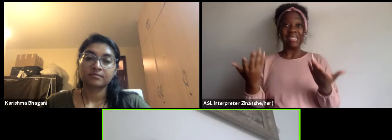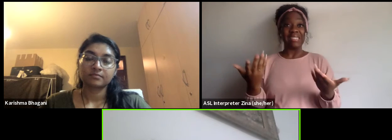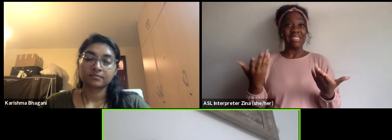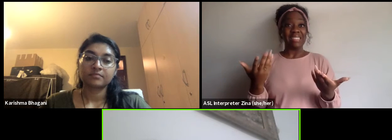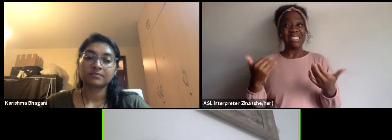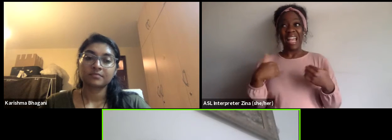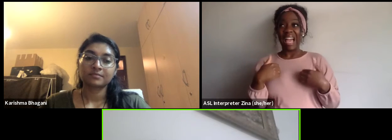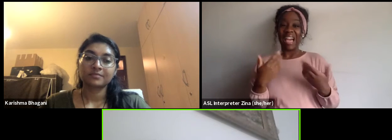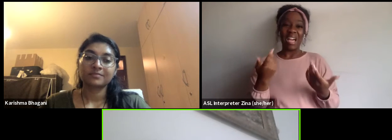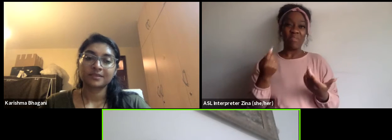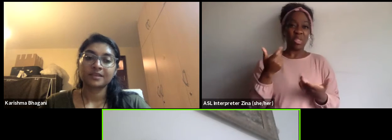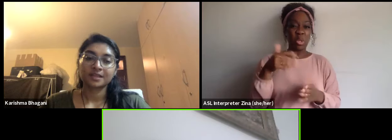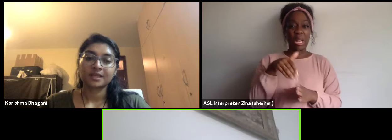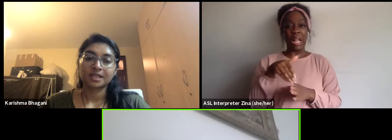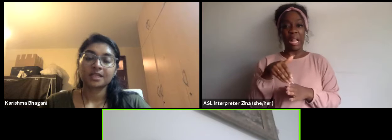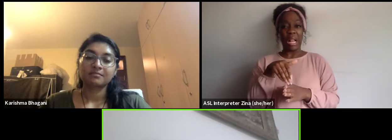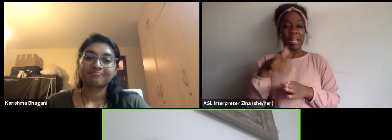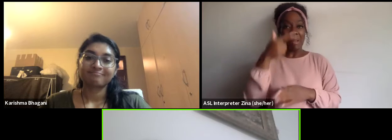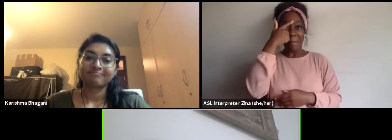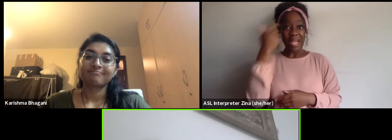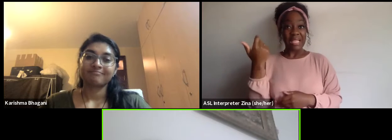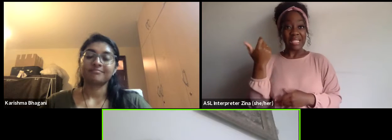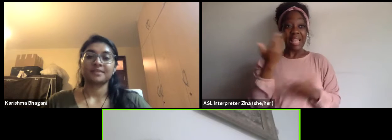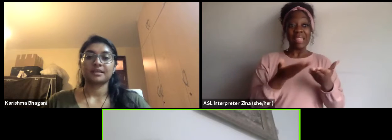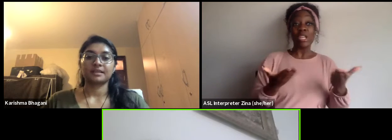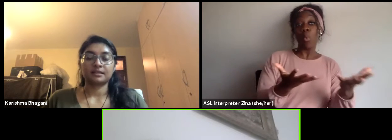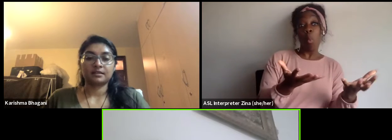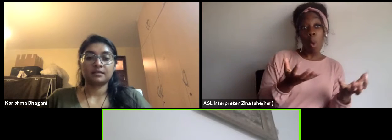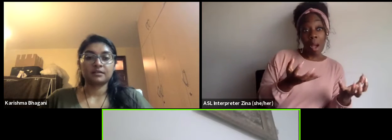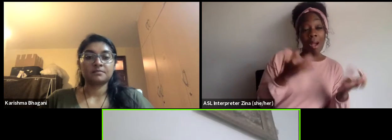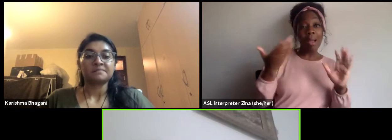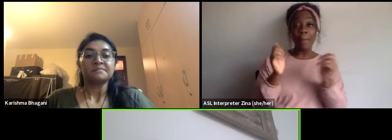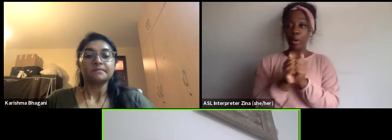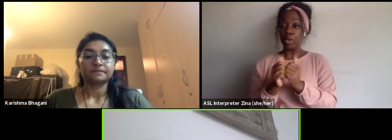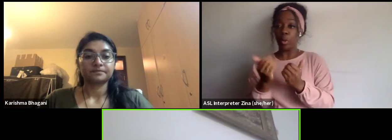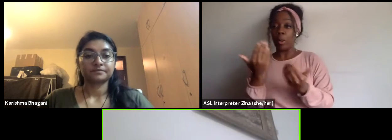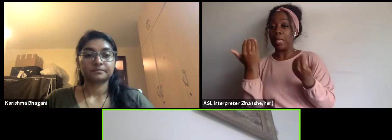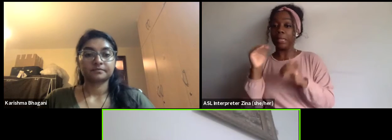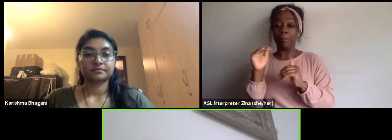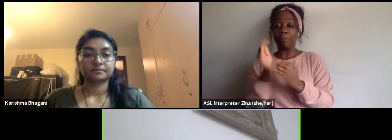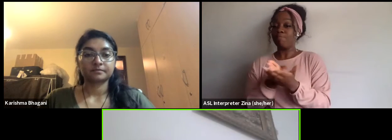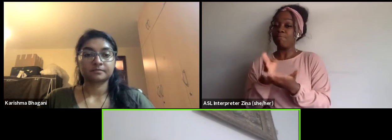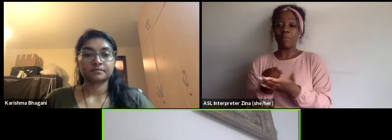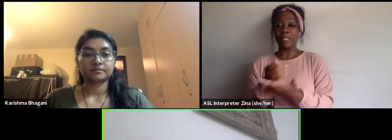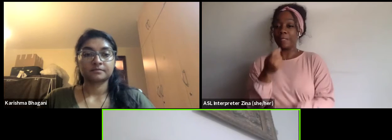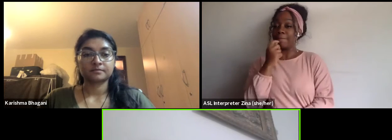and the limitation of the budget. And the choice you make at that moment, it will be guided